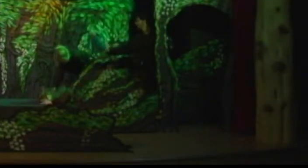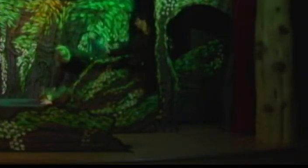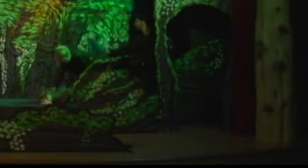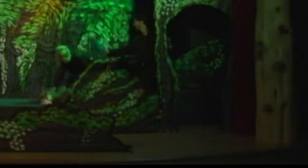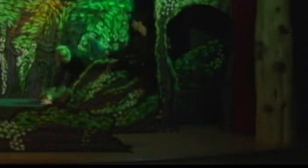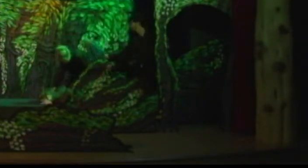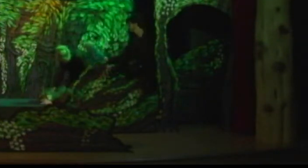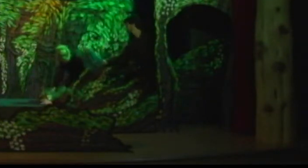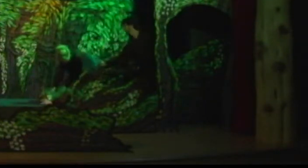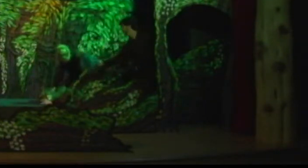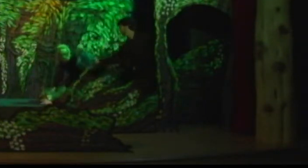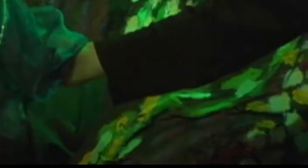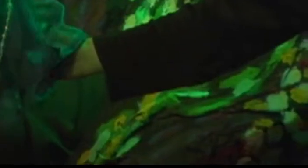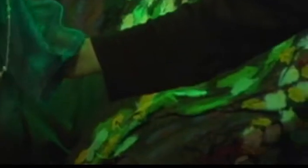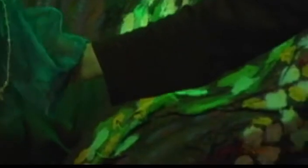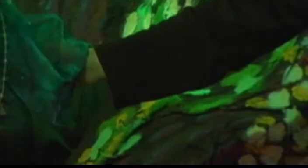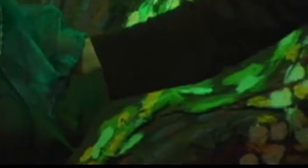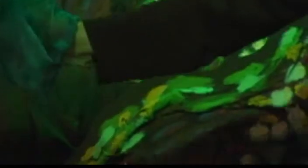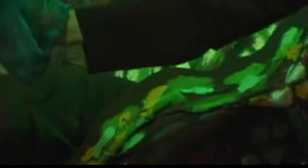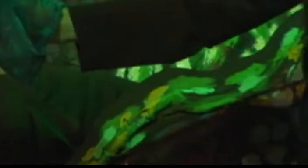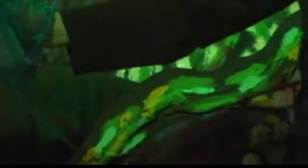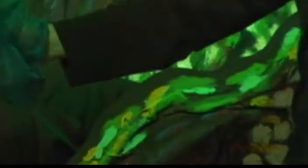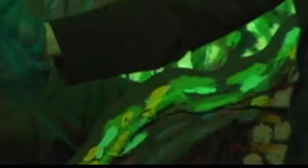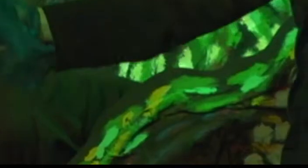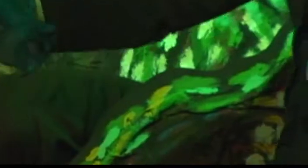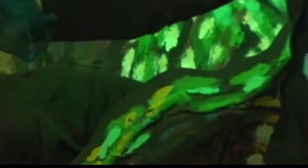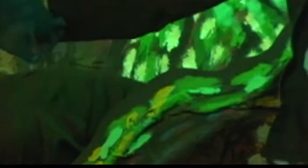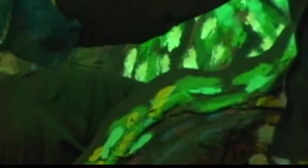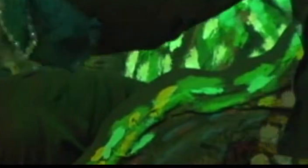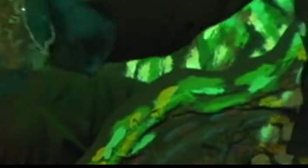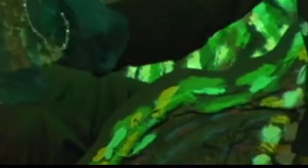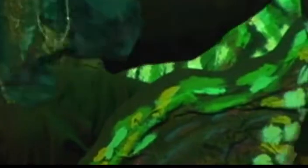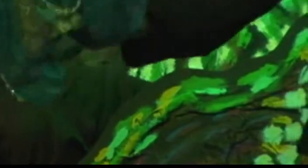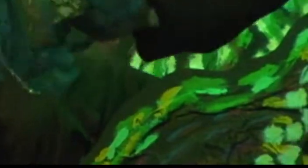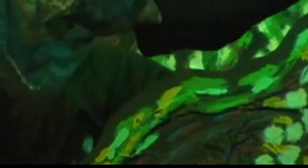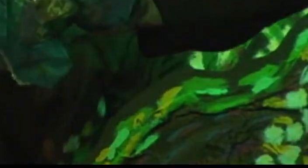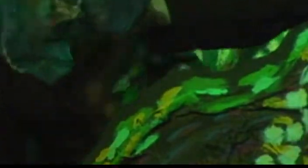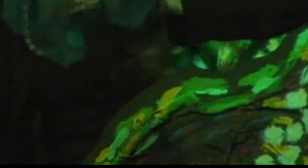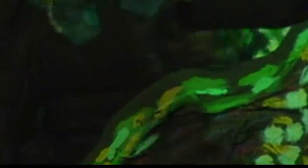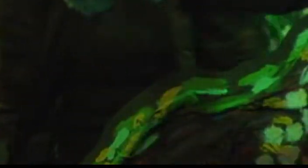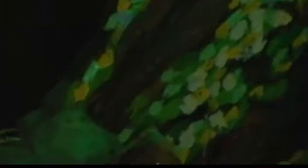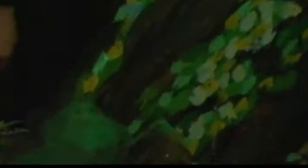So good night with lullaby.